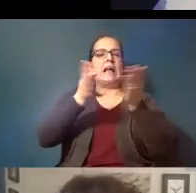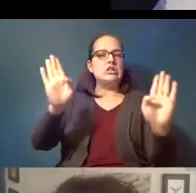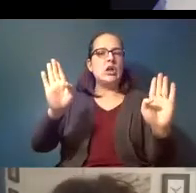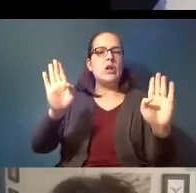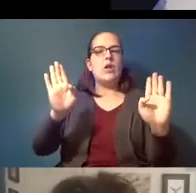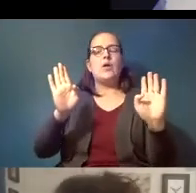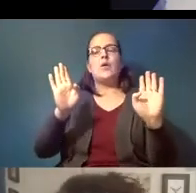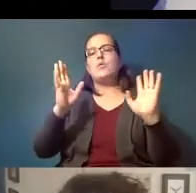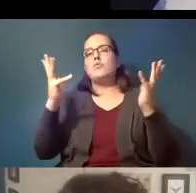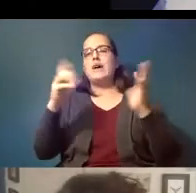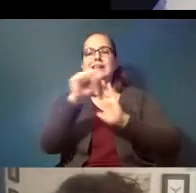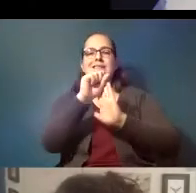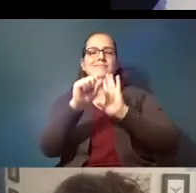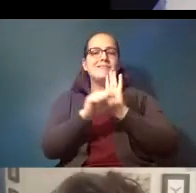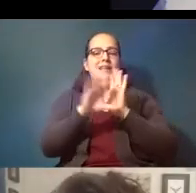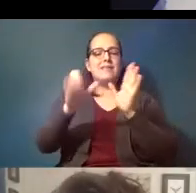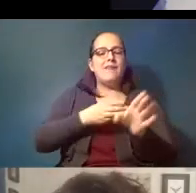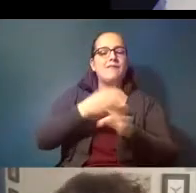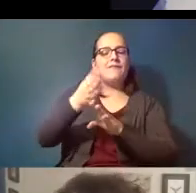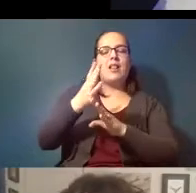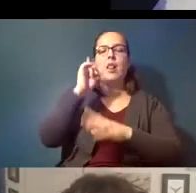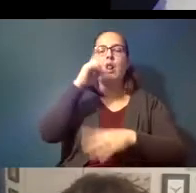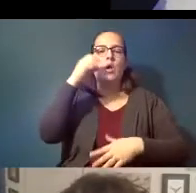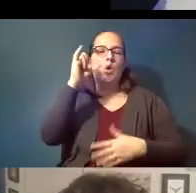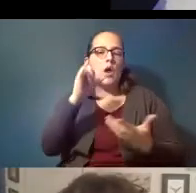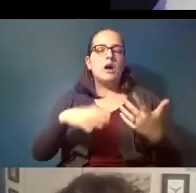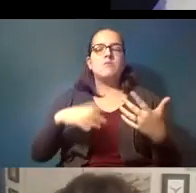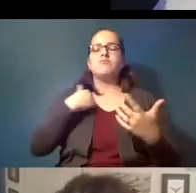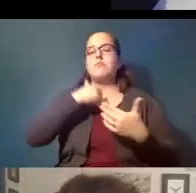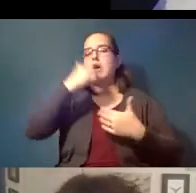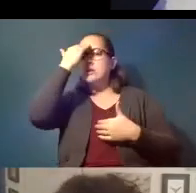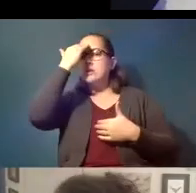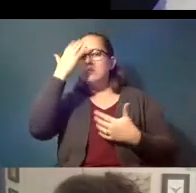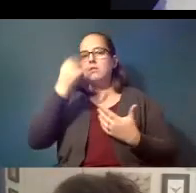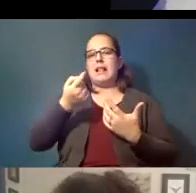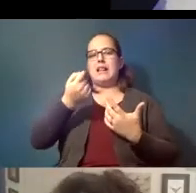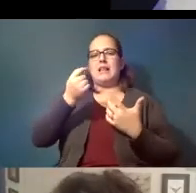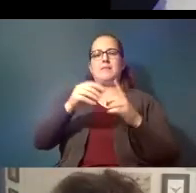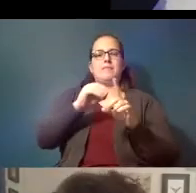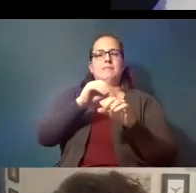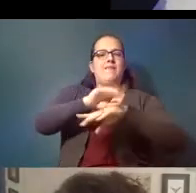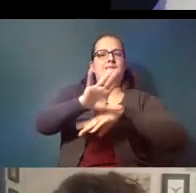the state of the field is and what we know and a little bit about effects on different organisms